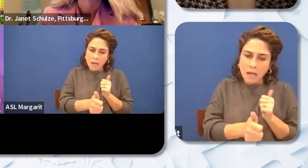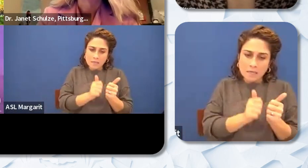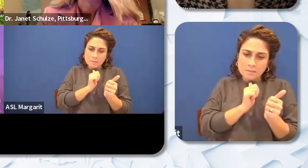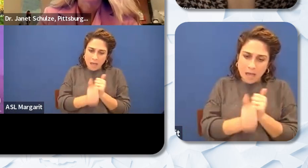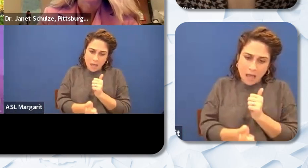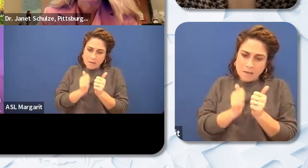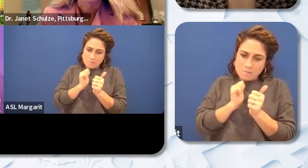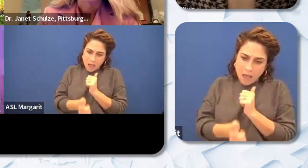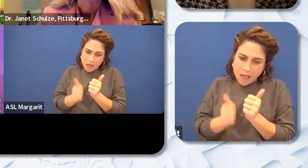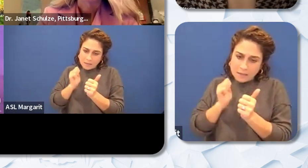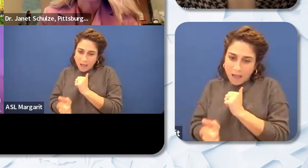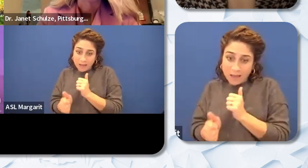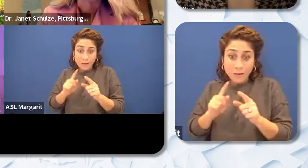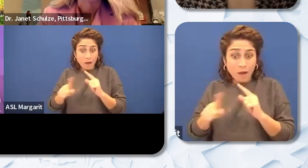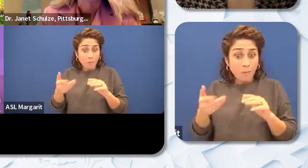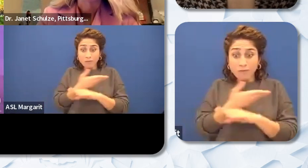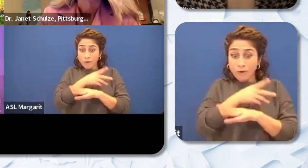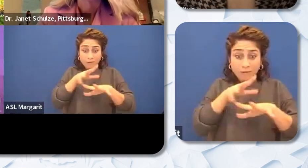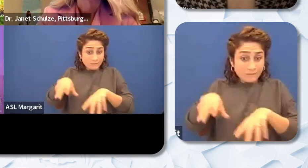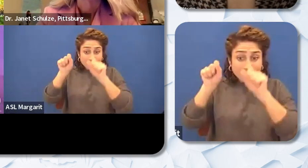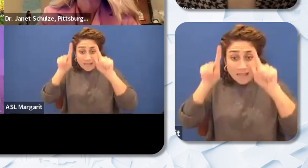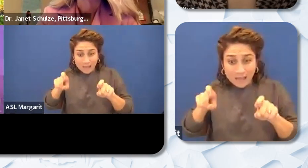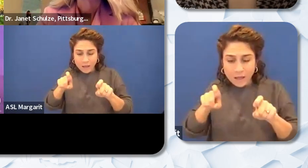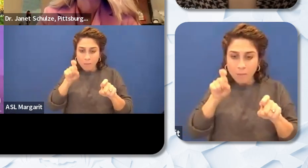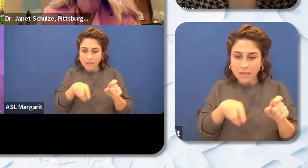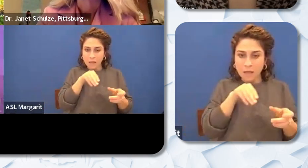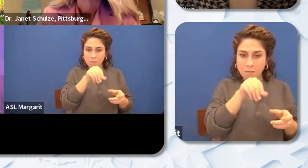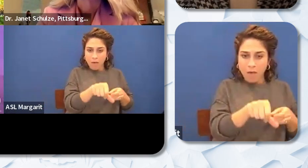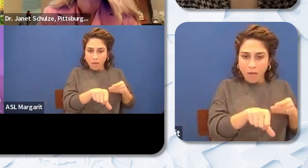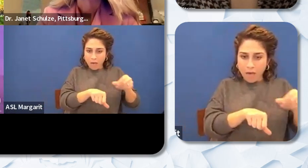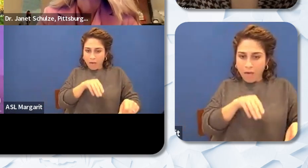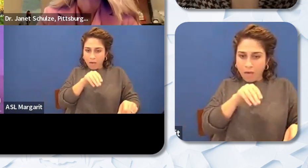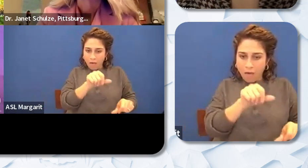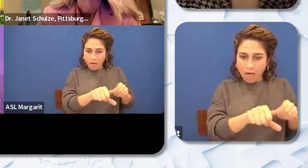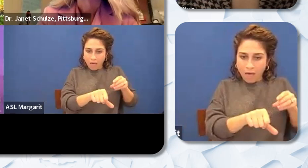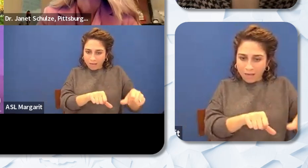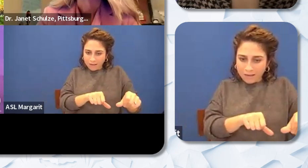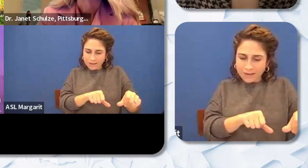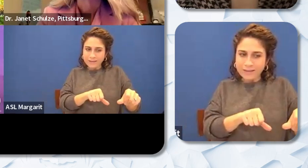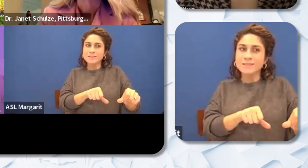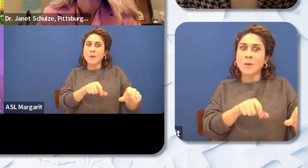the funding to pay for them. So that's not even about tuition. That's about paying for testing.